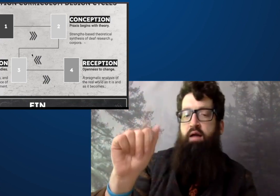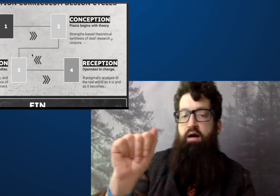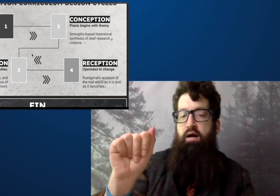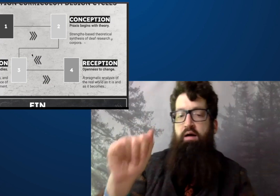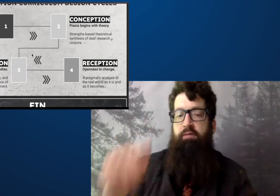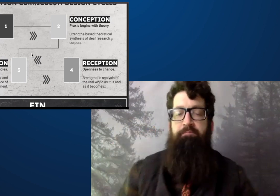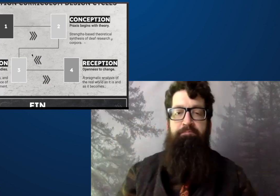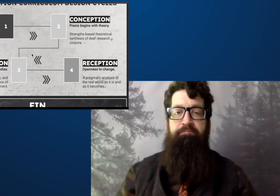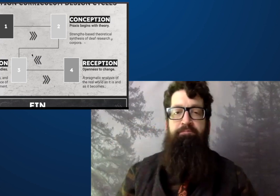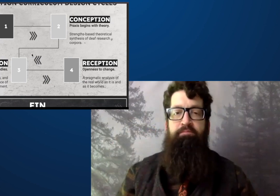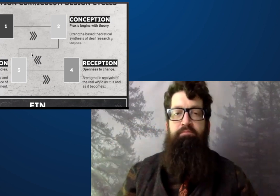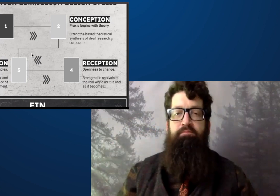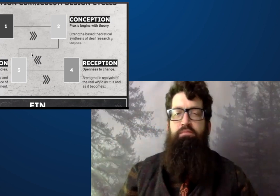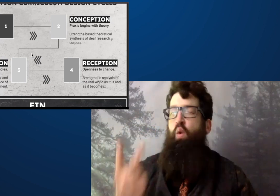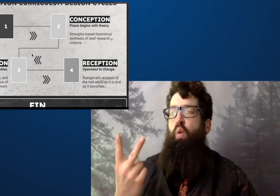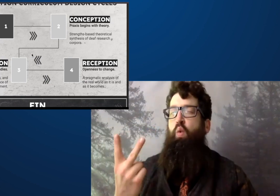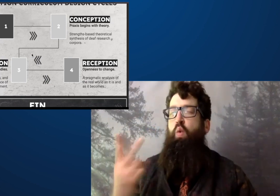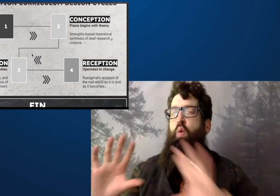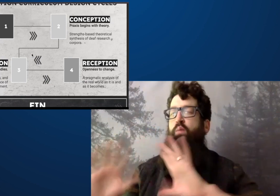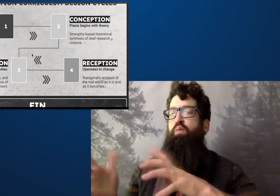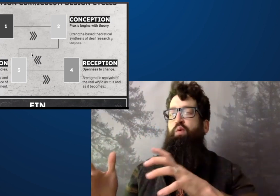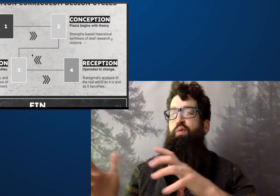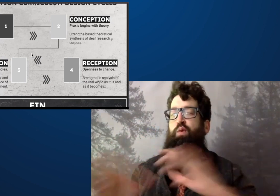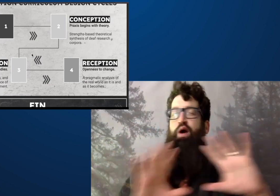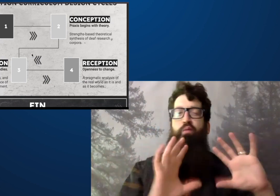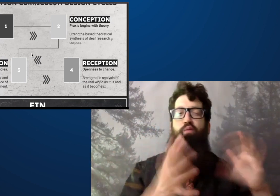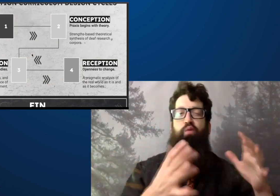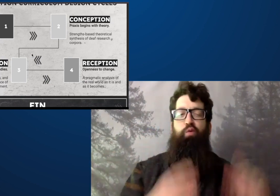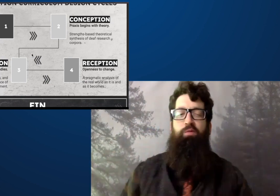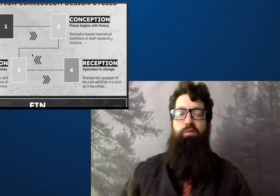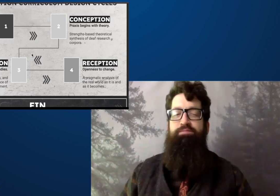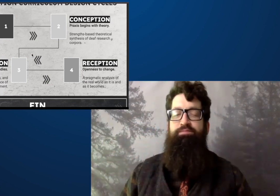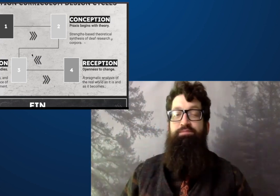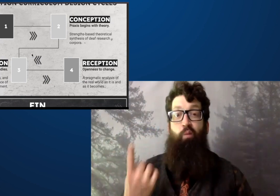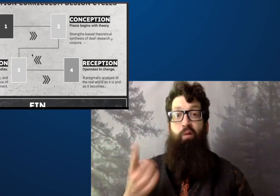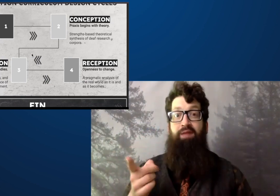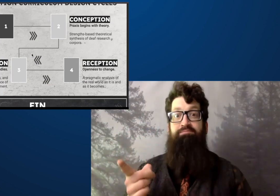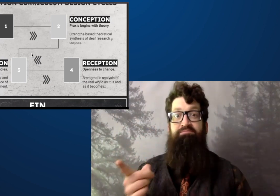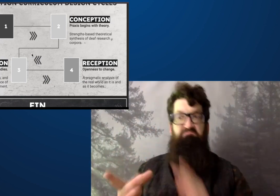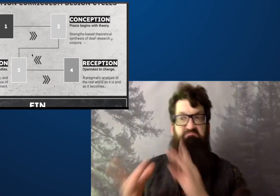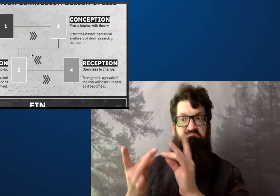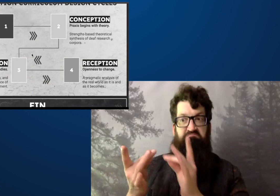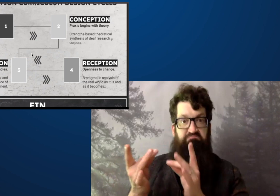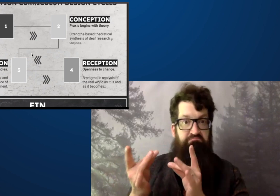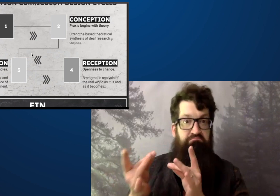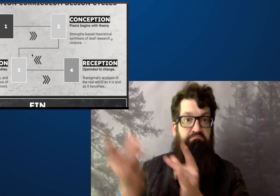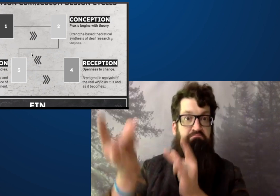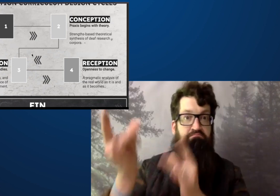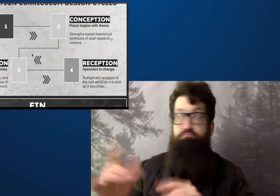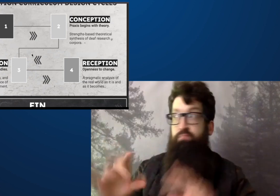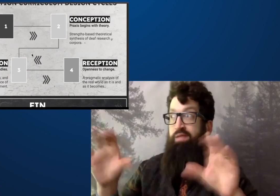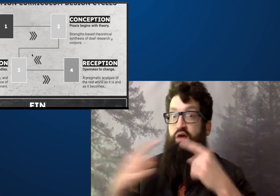has to be done with evidence of efficacy and enjoyment.